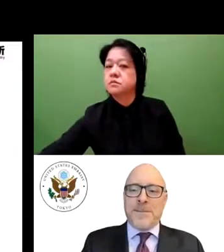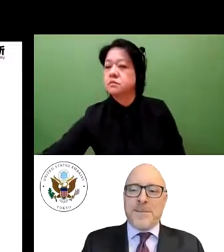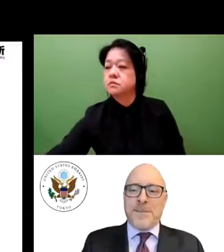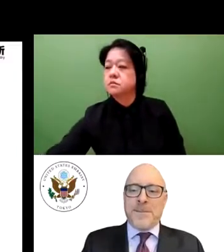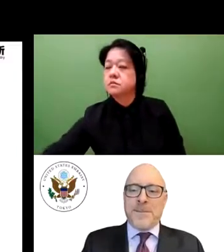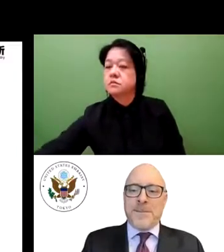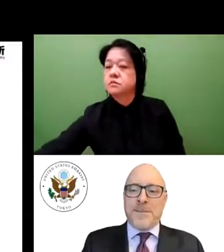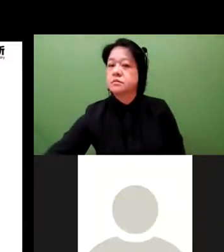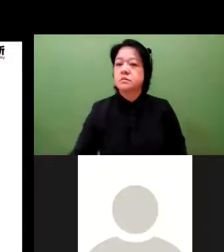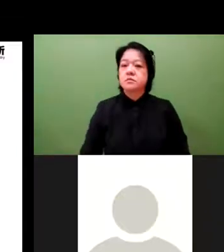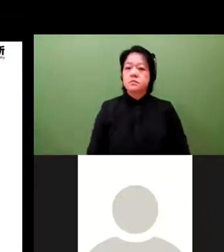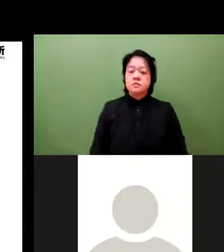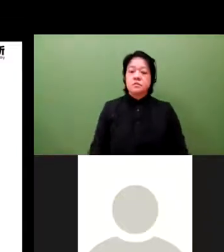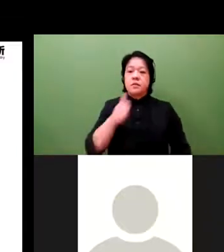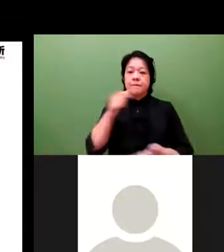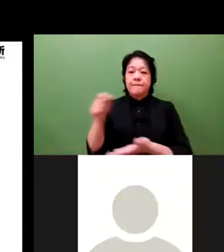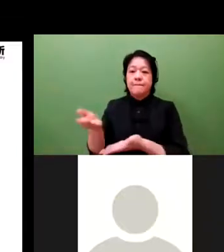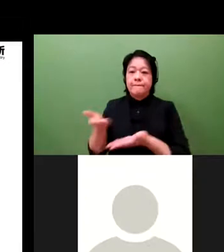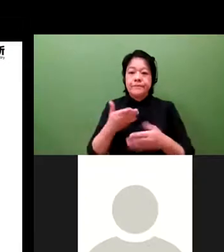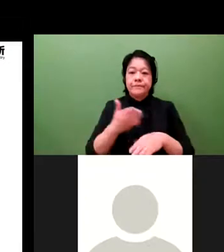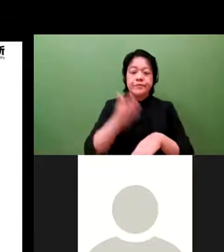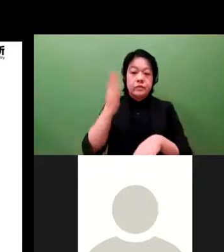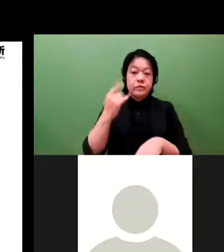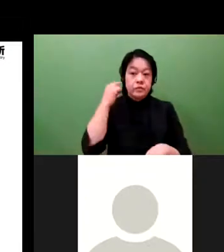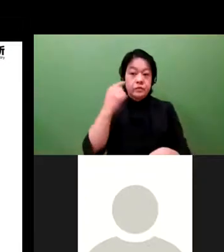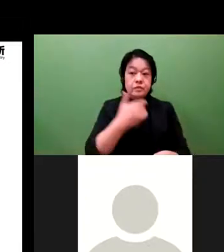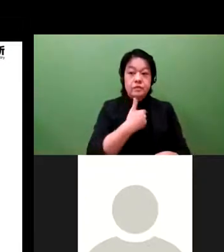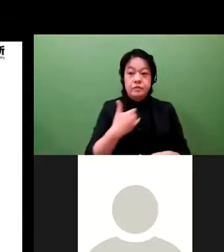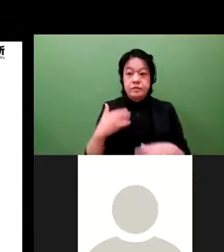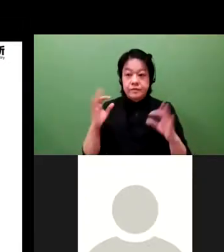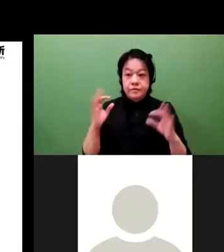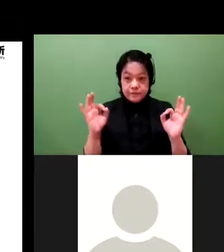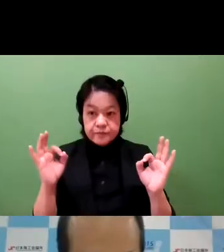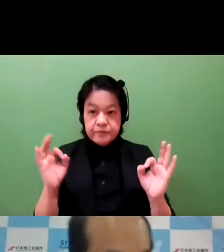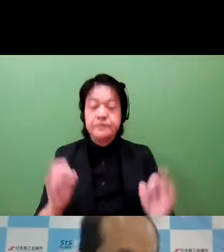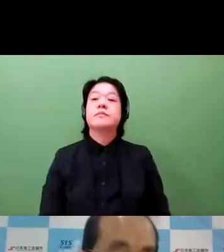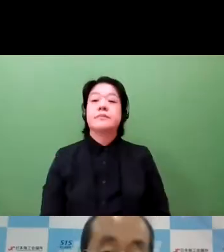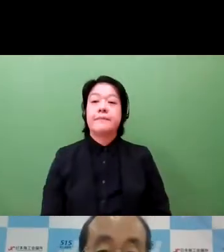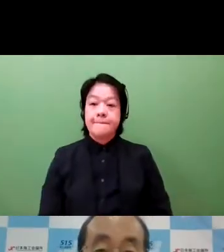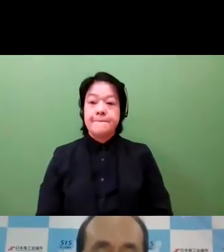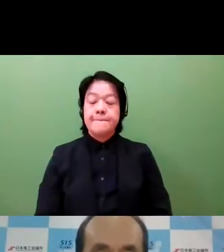[SPEAKING JAPANESE] Thank you for the kind introduction. Is my voice projecting?